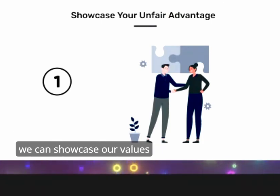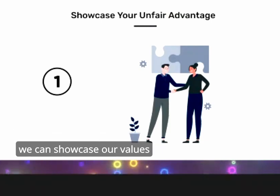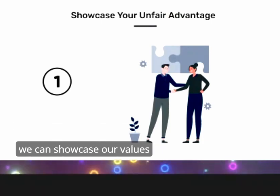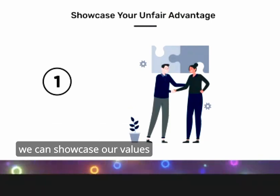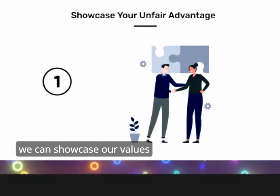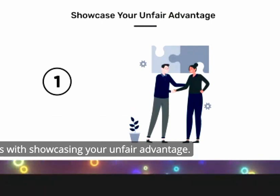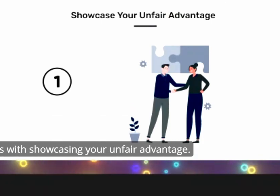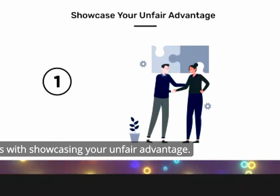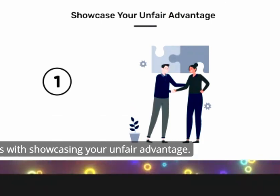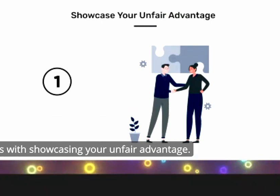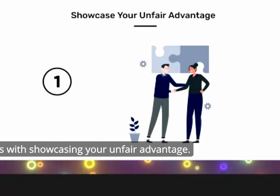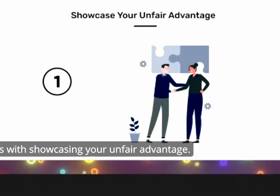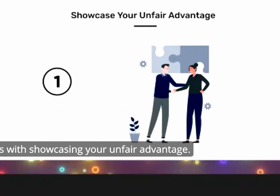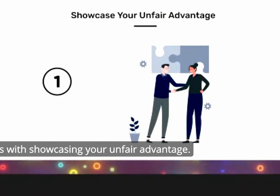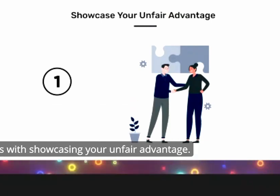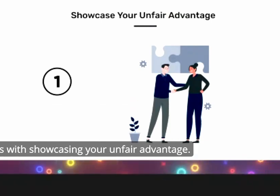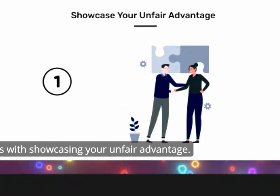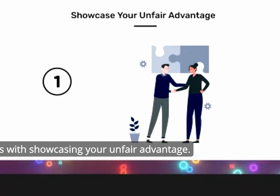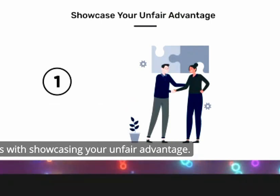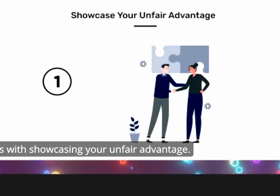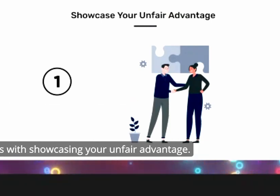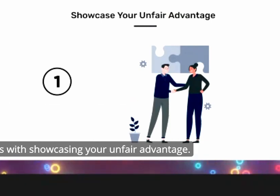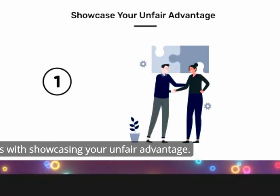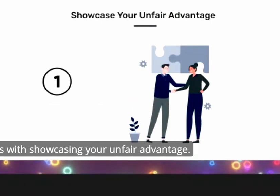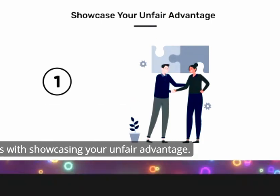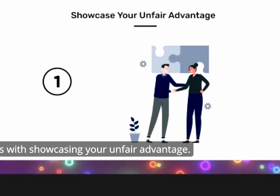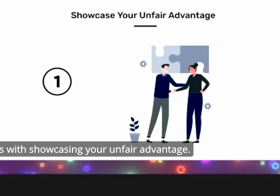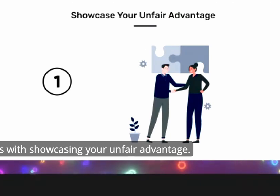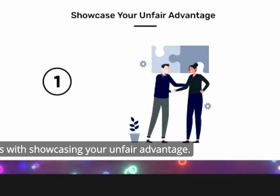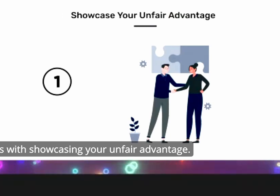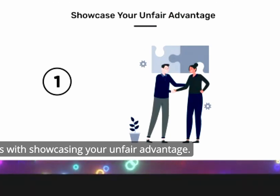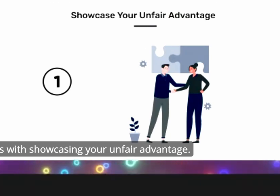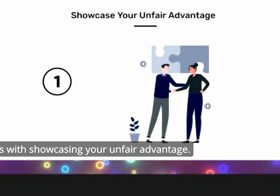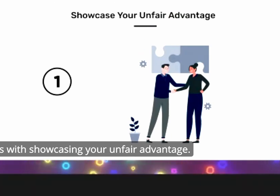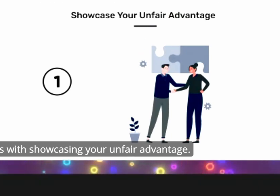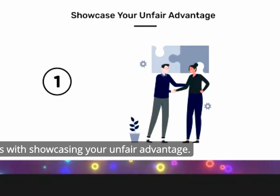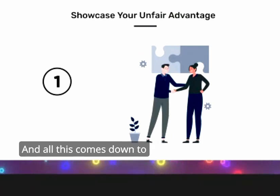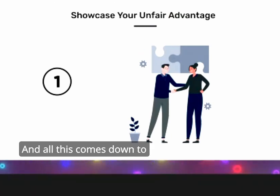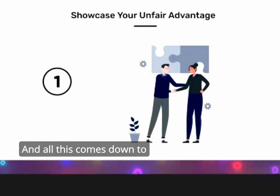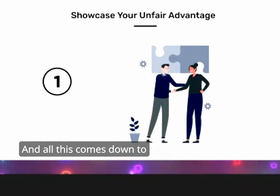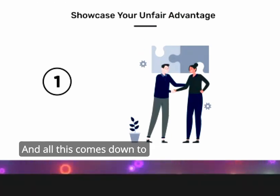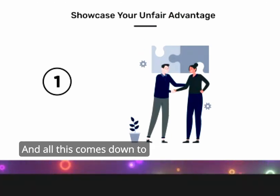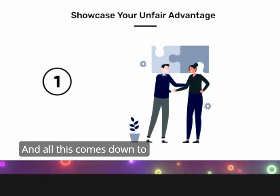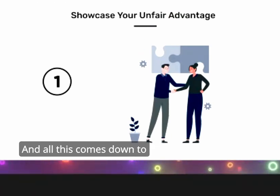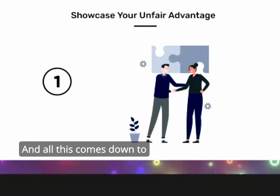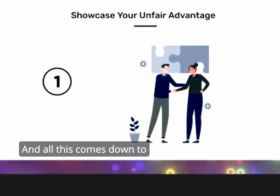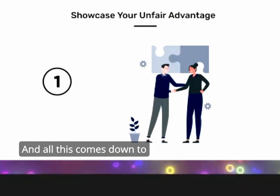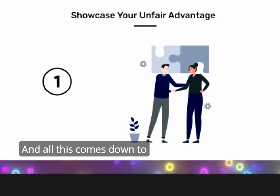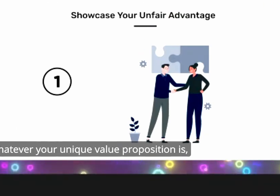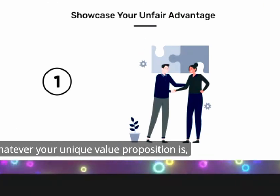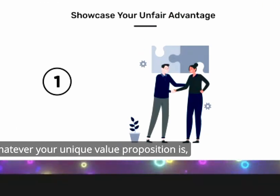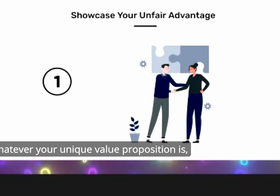showcase our value starts with showcasing your unfair advantage and all this comes down to is